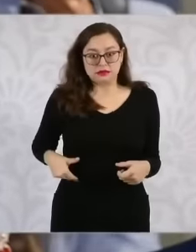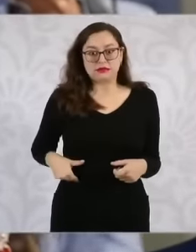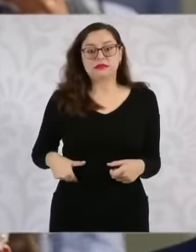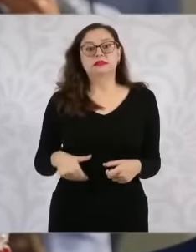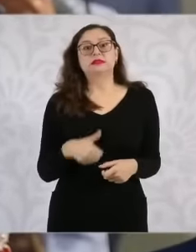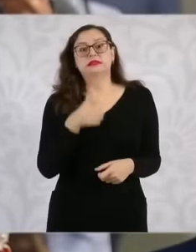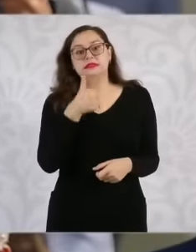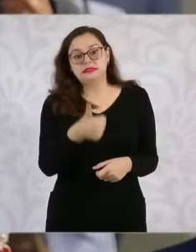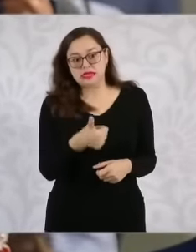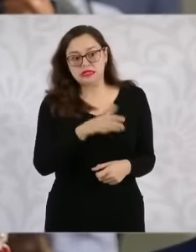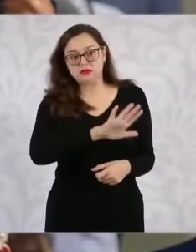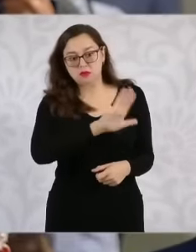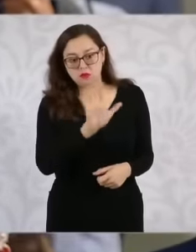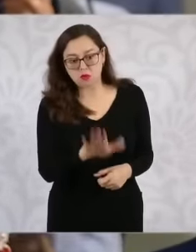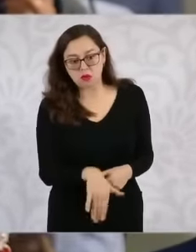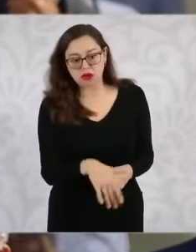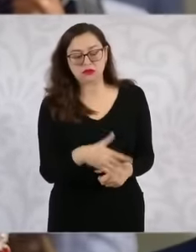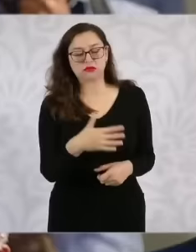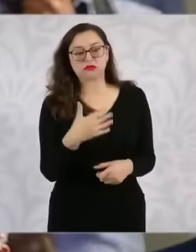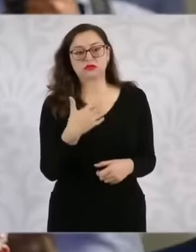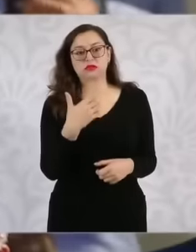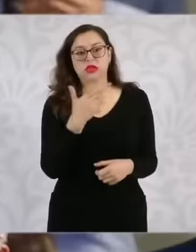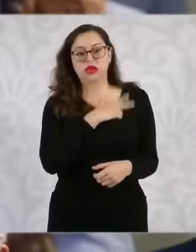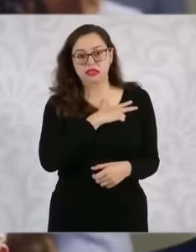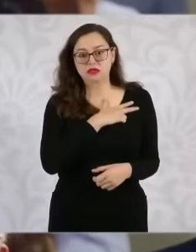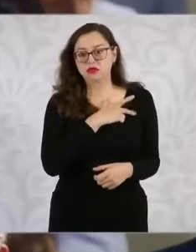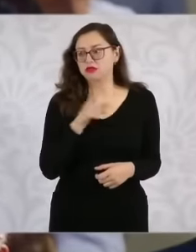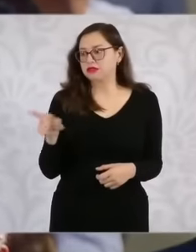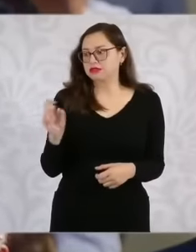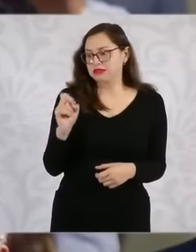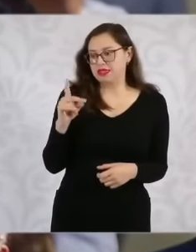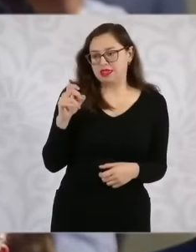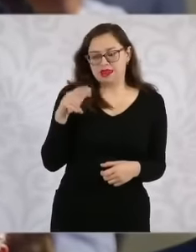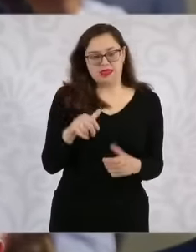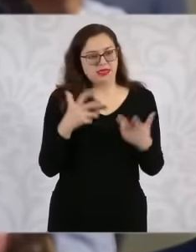injured after this operation. Well, if this same strategy will have some scope,